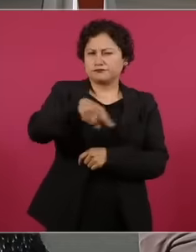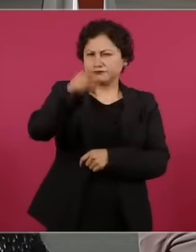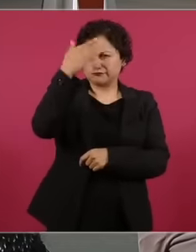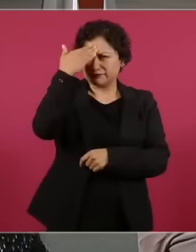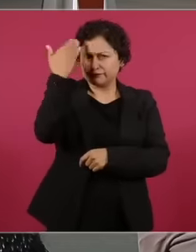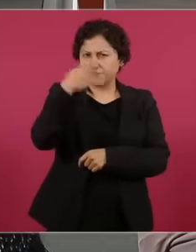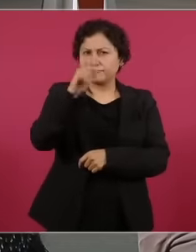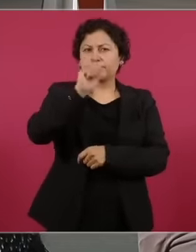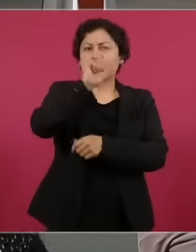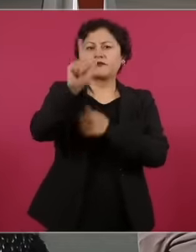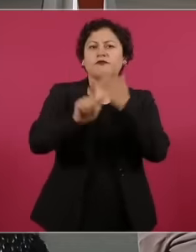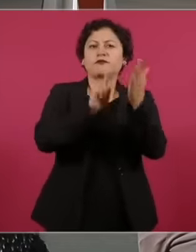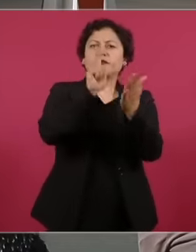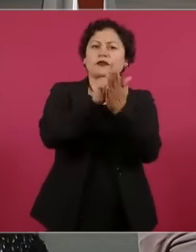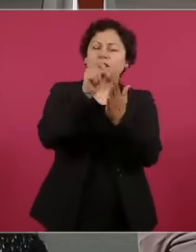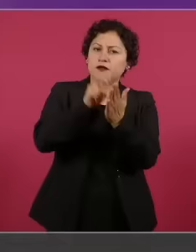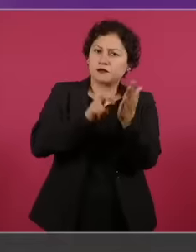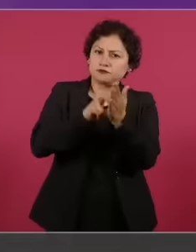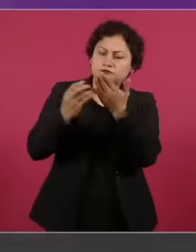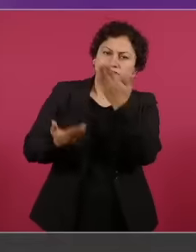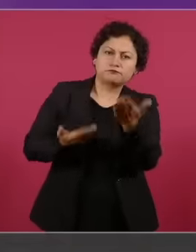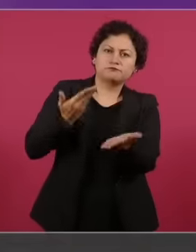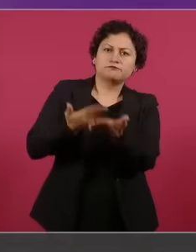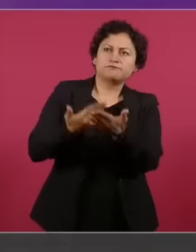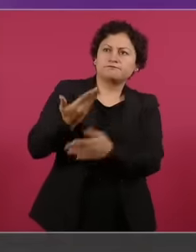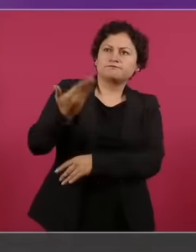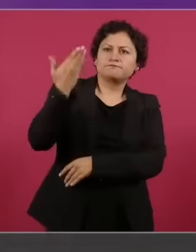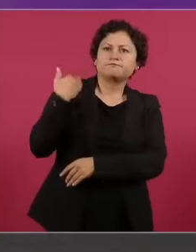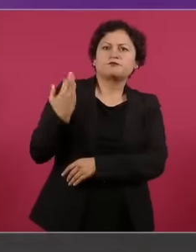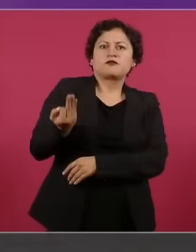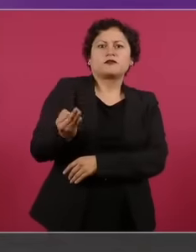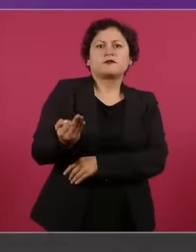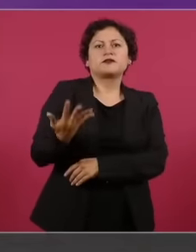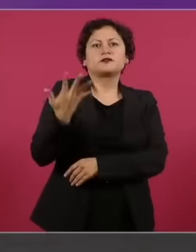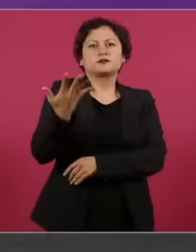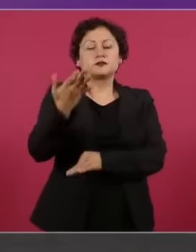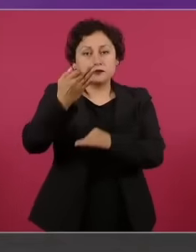by the president on February 5 and is being discussed today in Congress. So let's